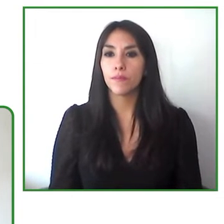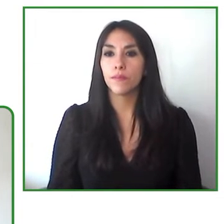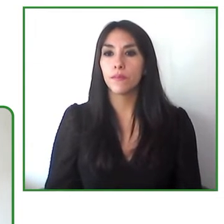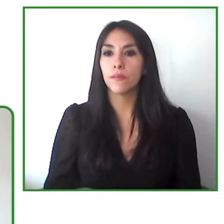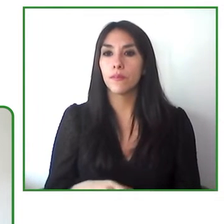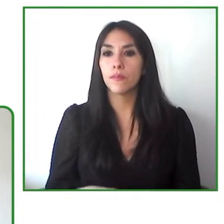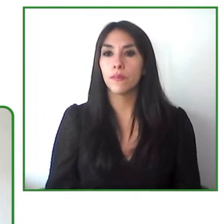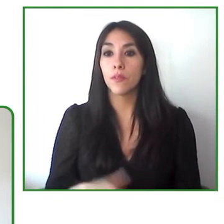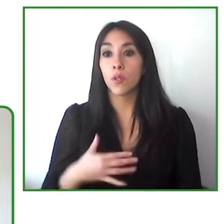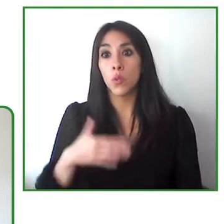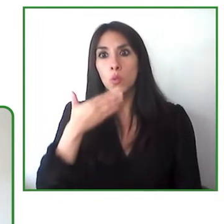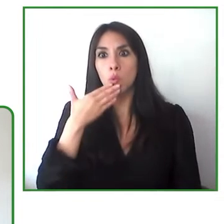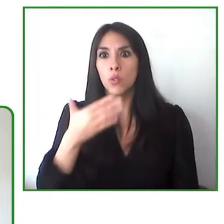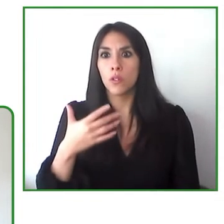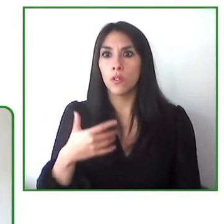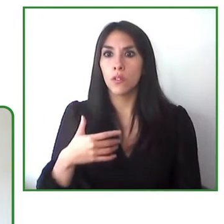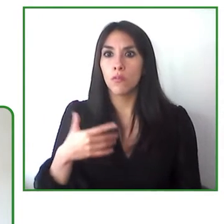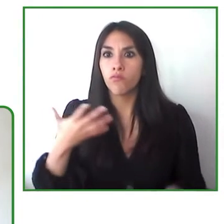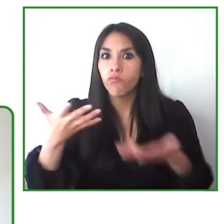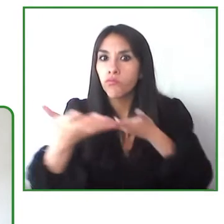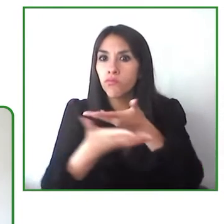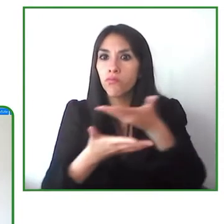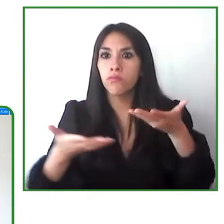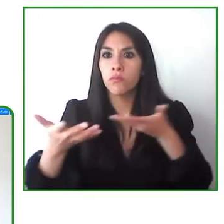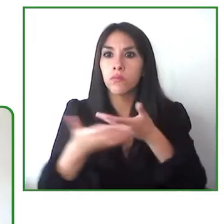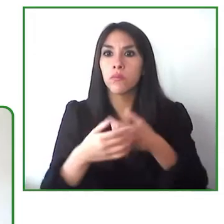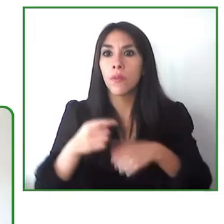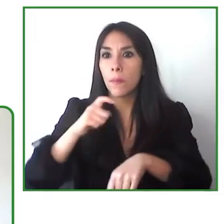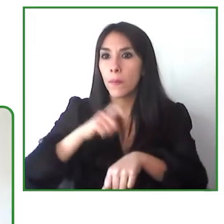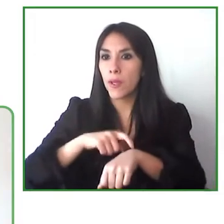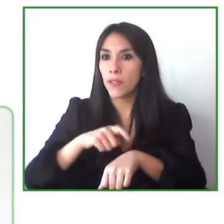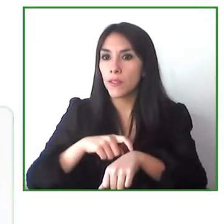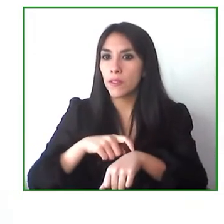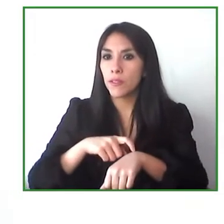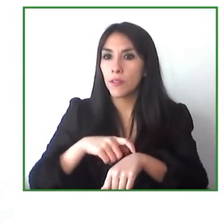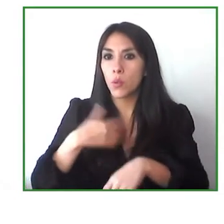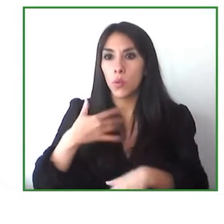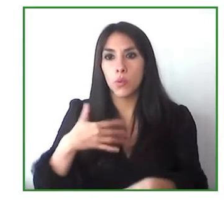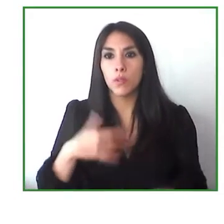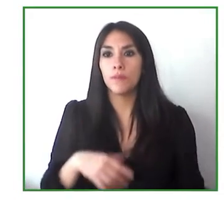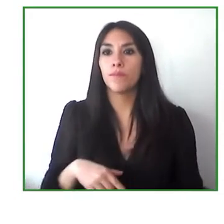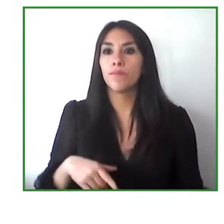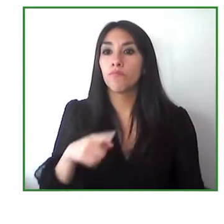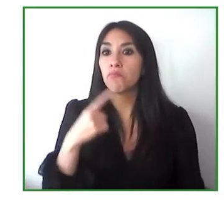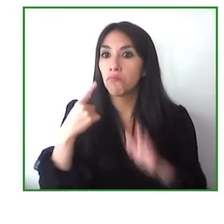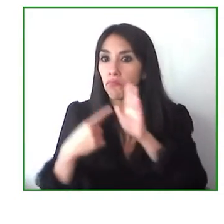and to be able to share this space with such important presentations